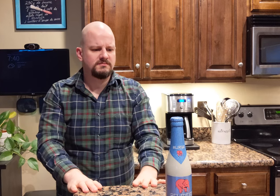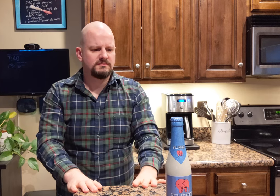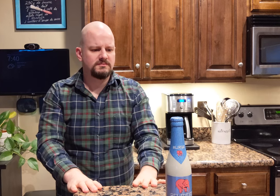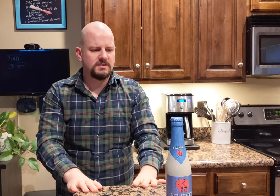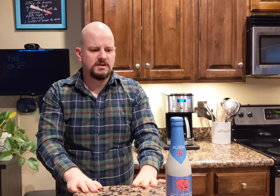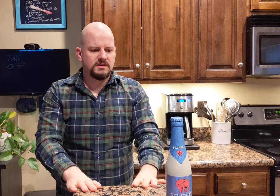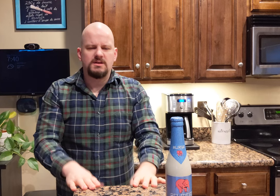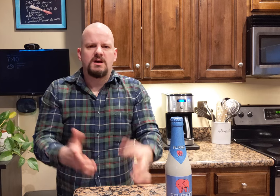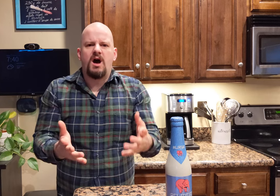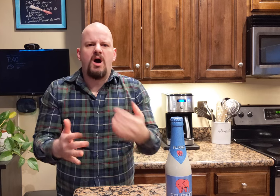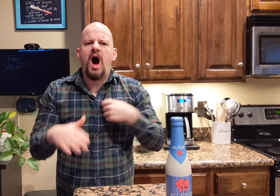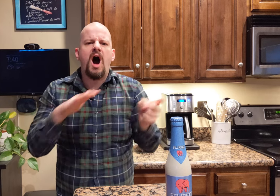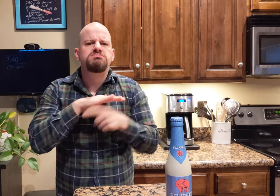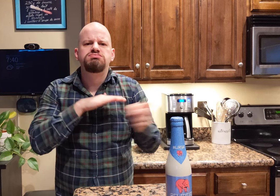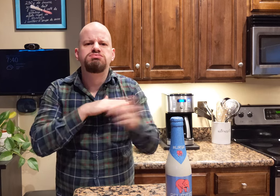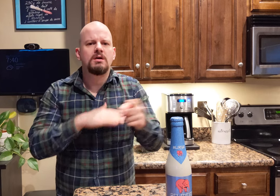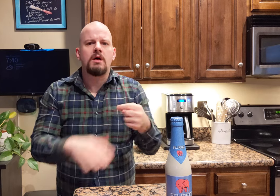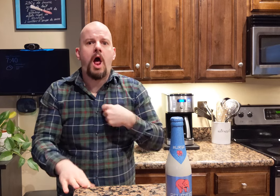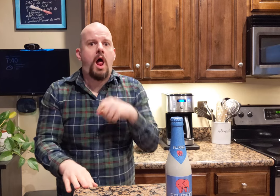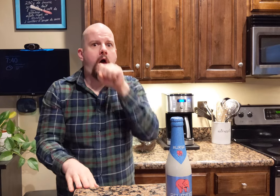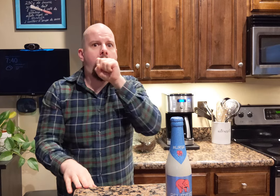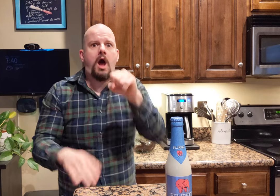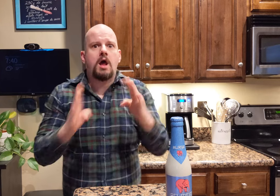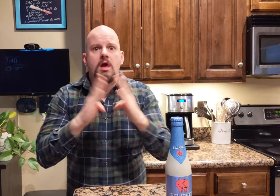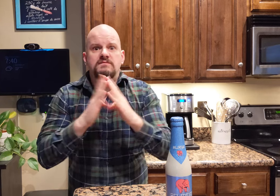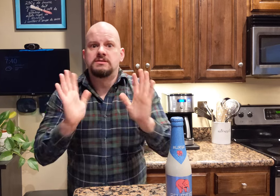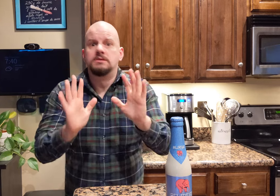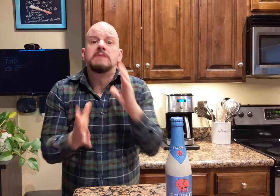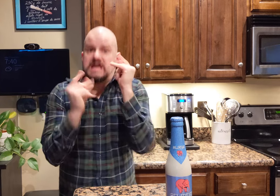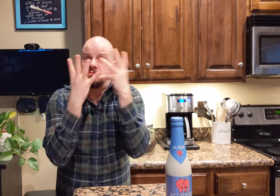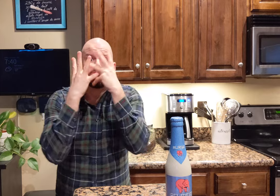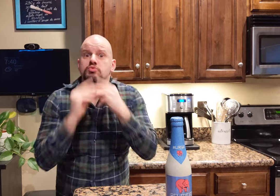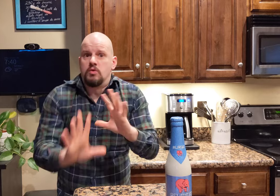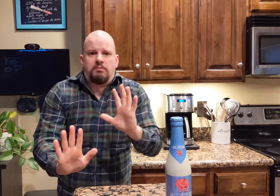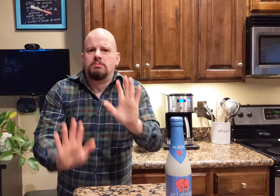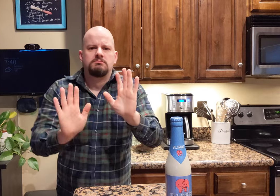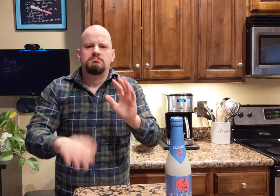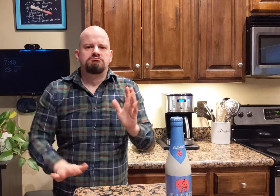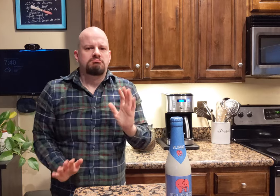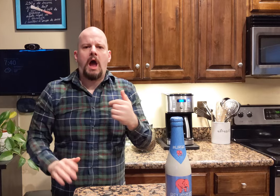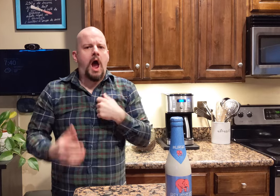I have explored it there and I love the city! It's beautiful!